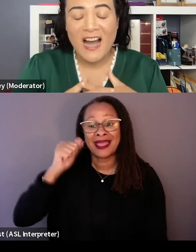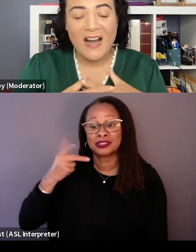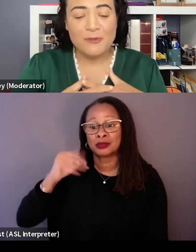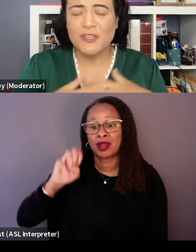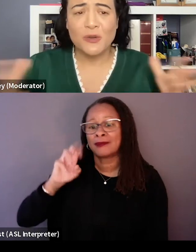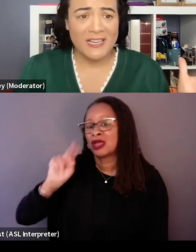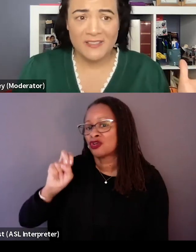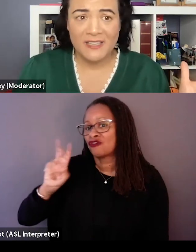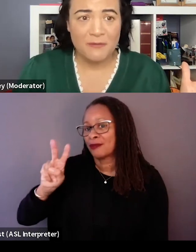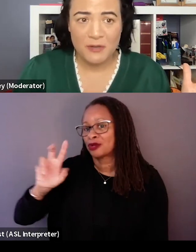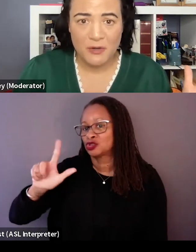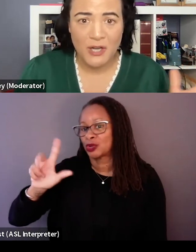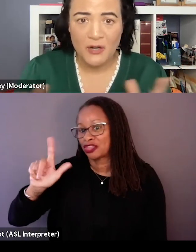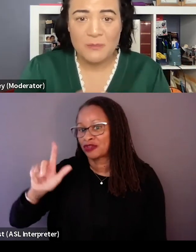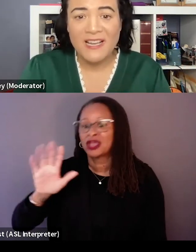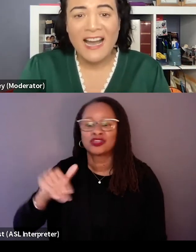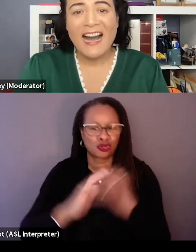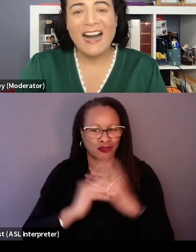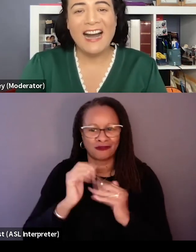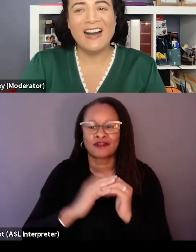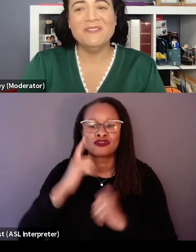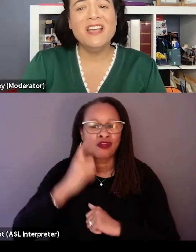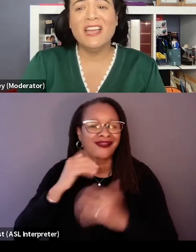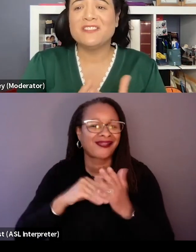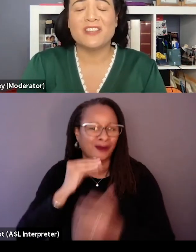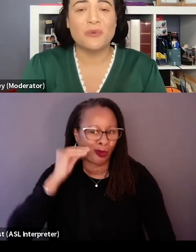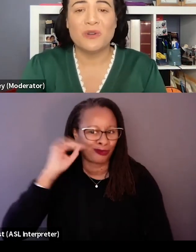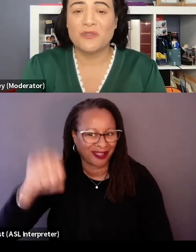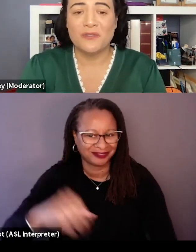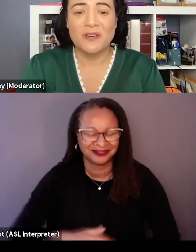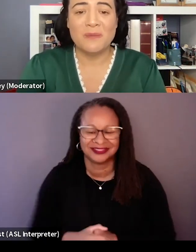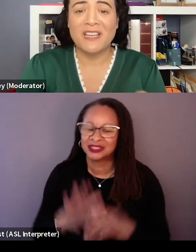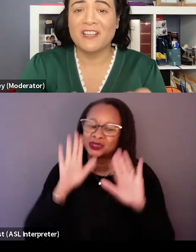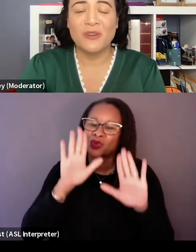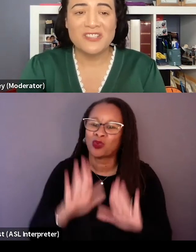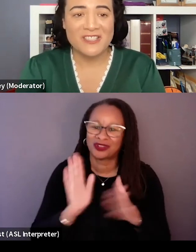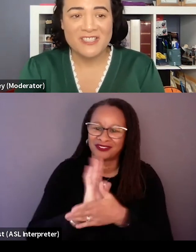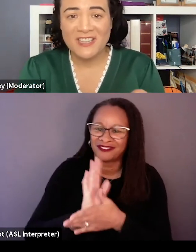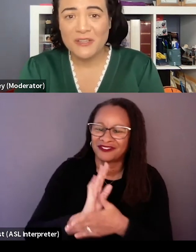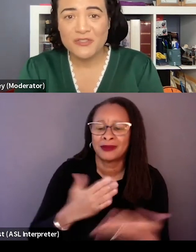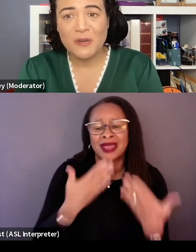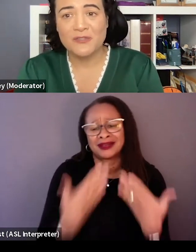so you can cry in the comfort of your own home. It's such a wonderful film. Again, congratulations and thank you so much